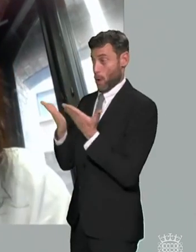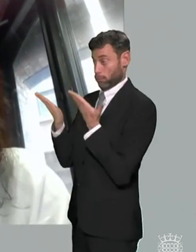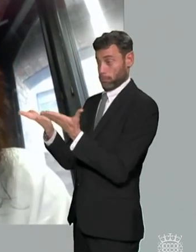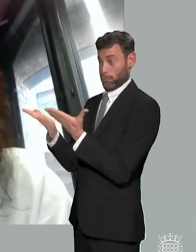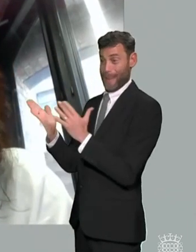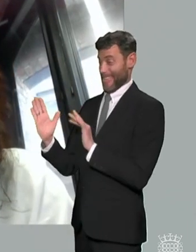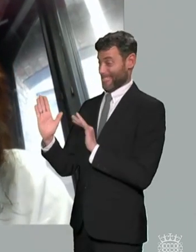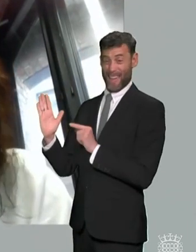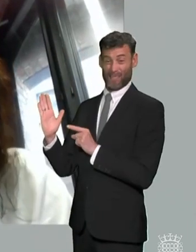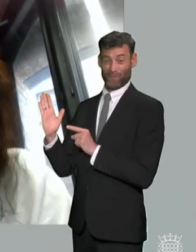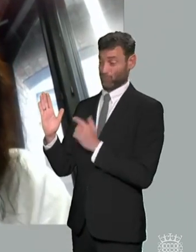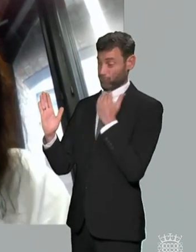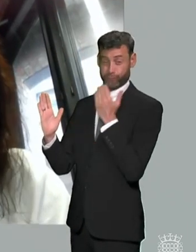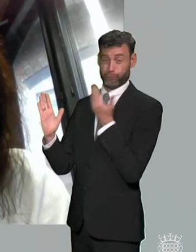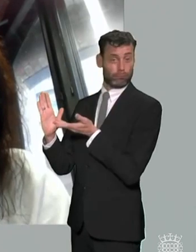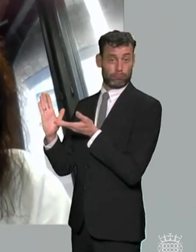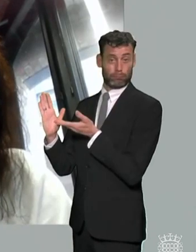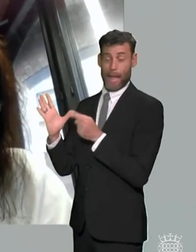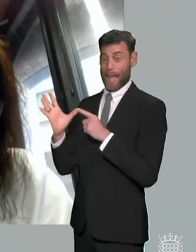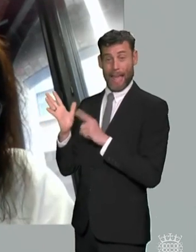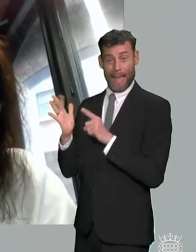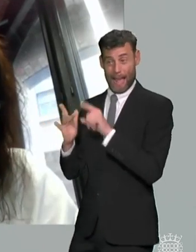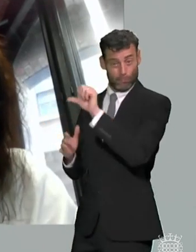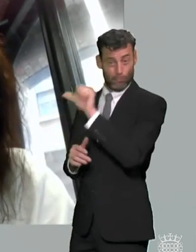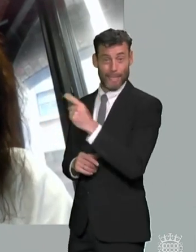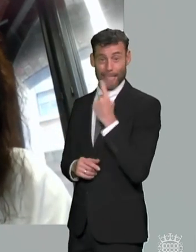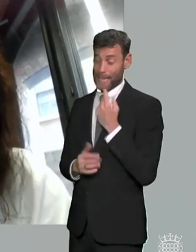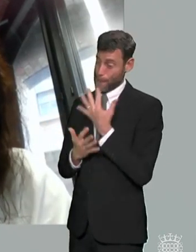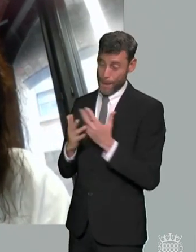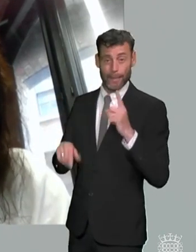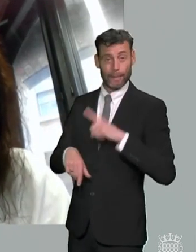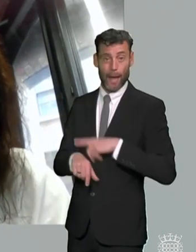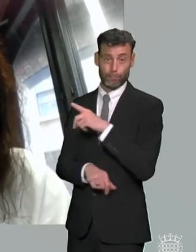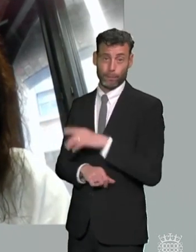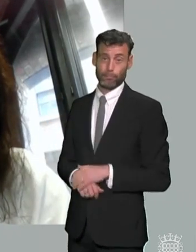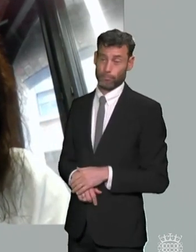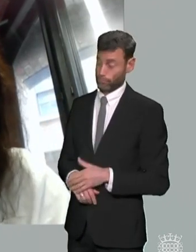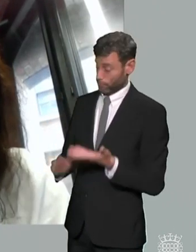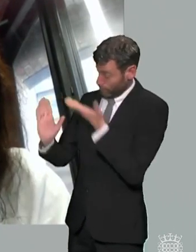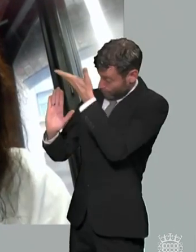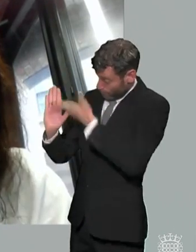back to to the point i think that ali's made quite eloquently several times um and and actually the